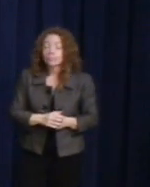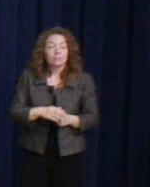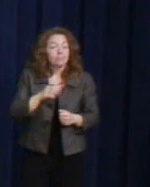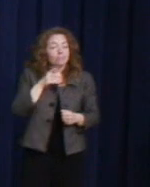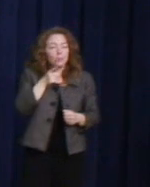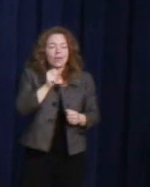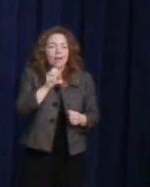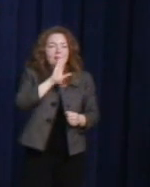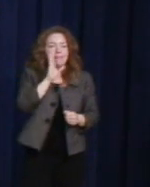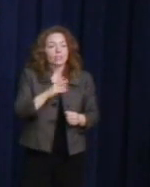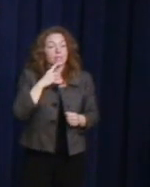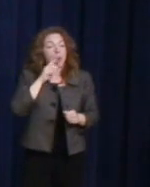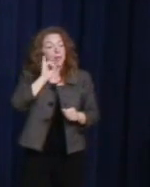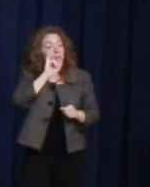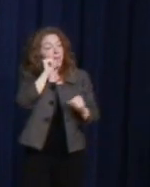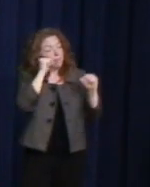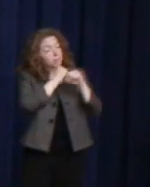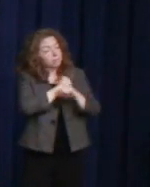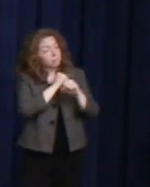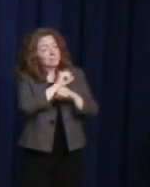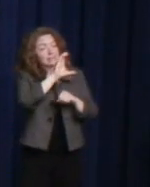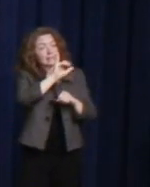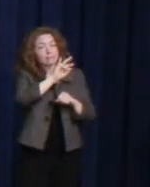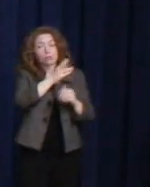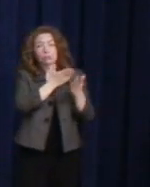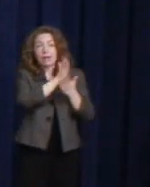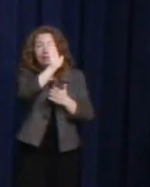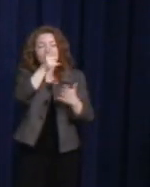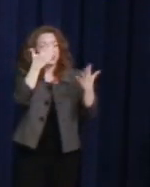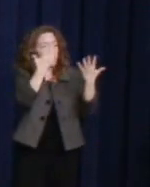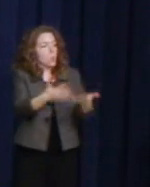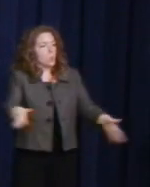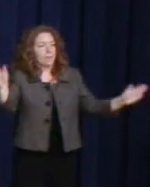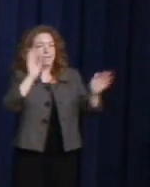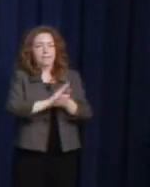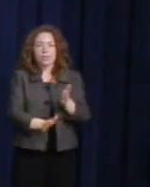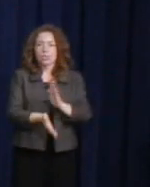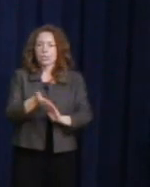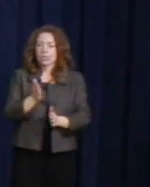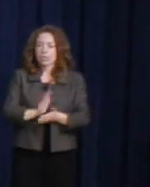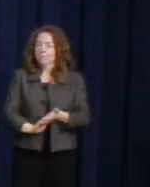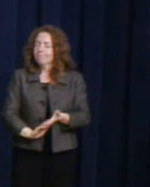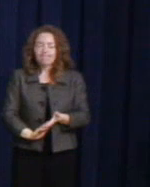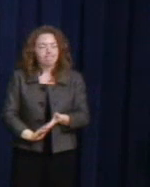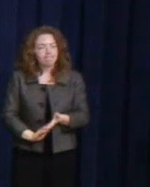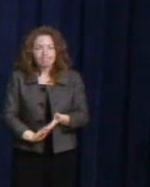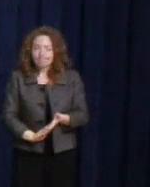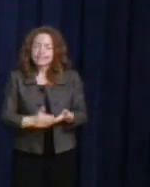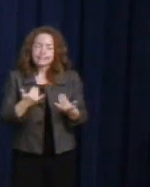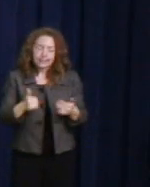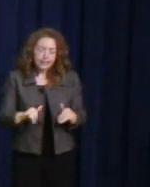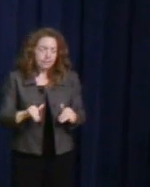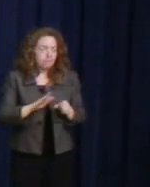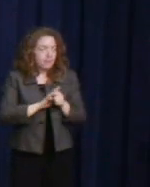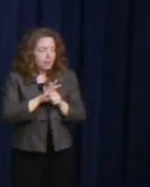And we have much, much more work to do. If Harvey were here, I can't imagine